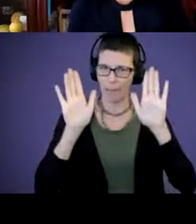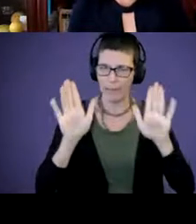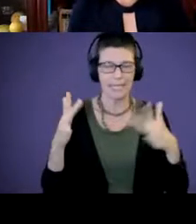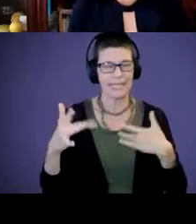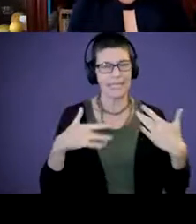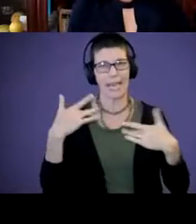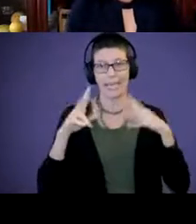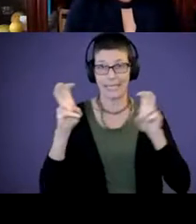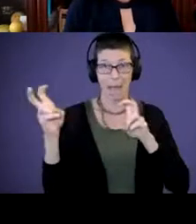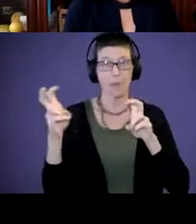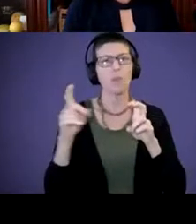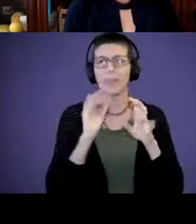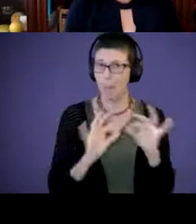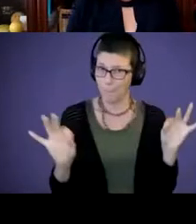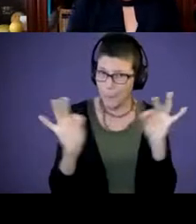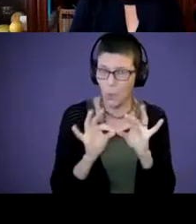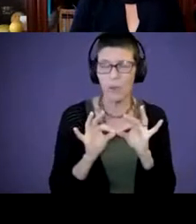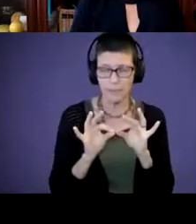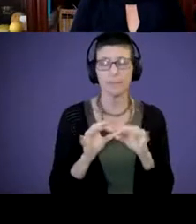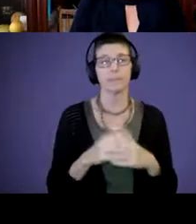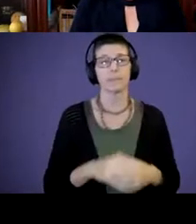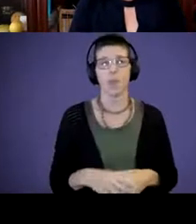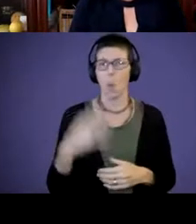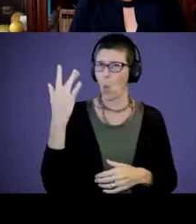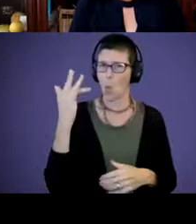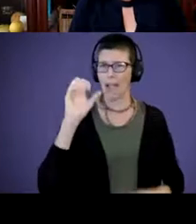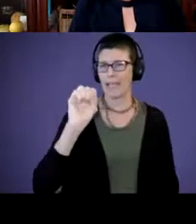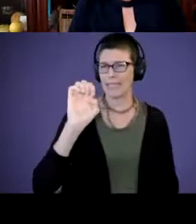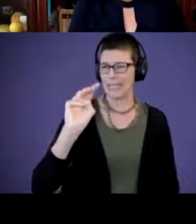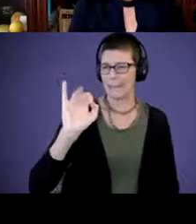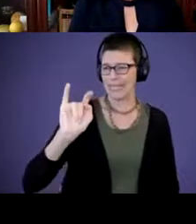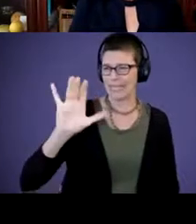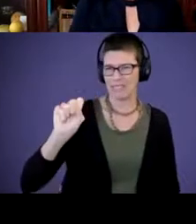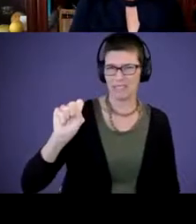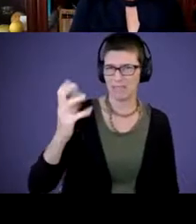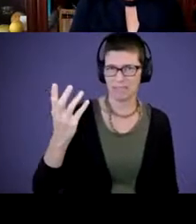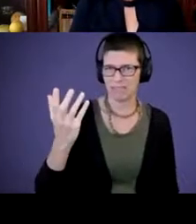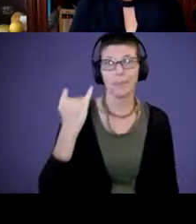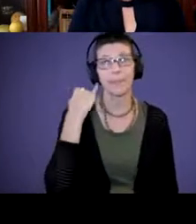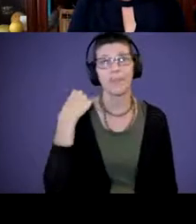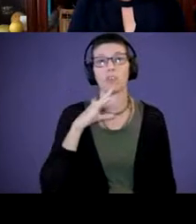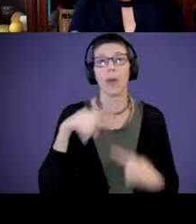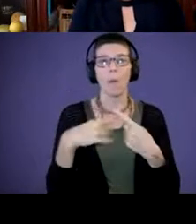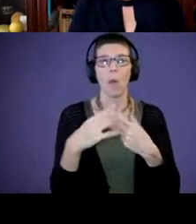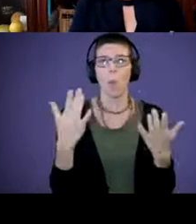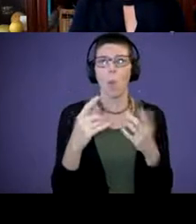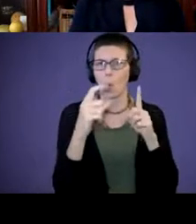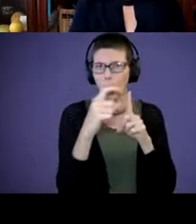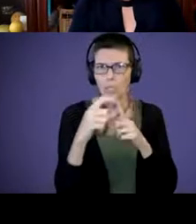important. So why semantics? If we're talking about what words mean, how are we doing this with